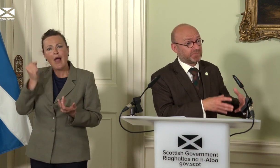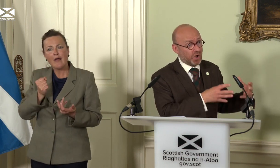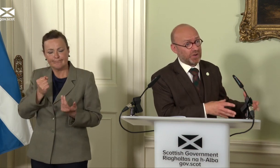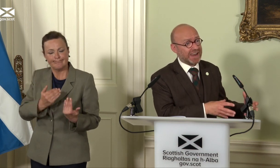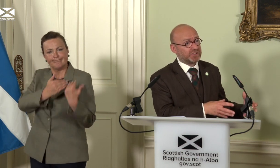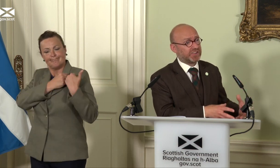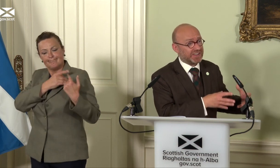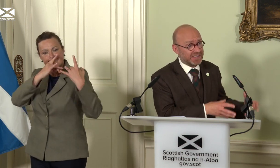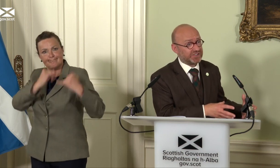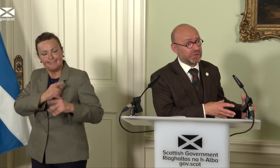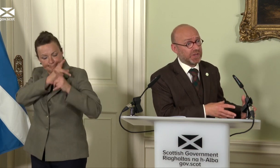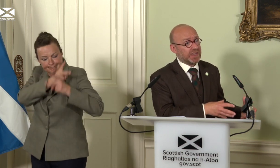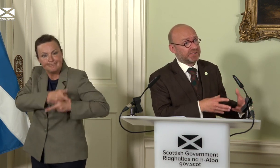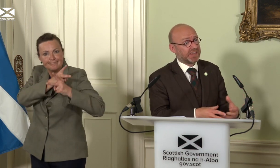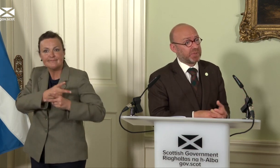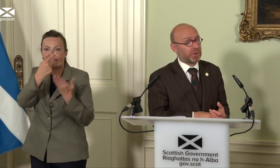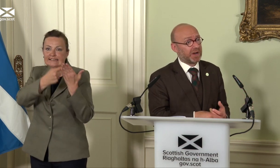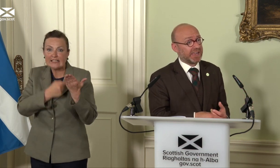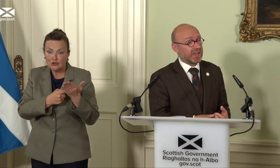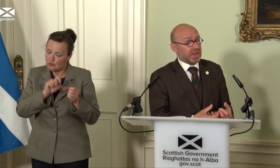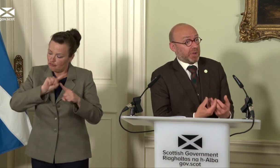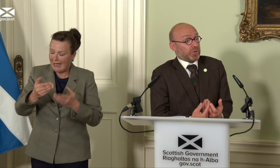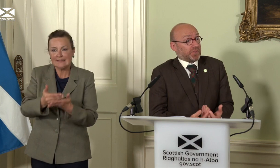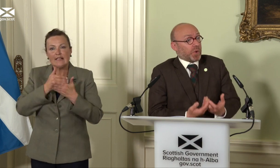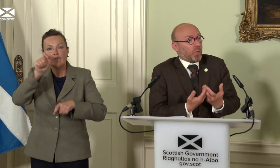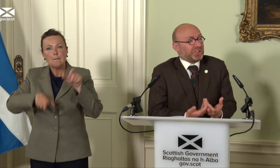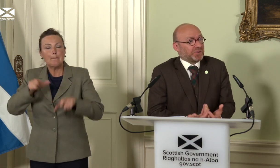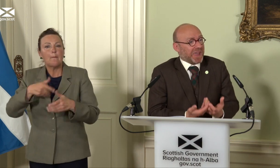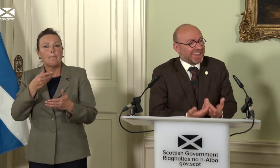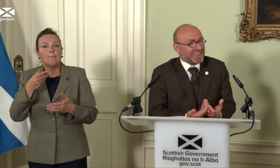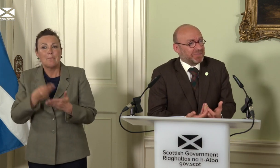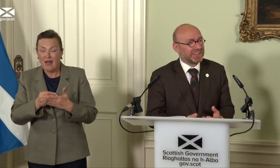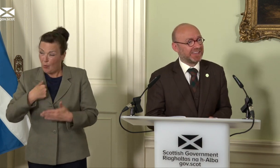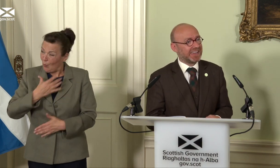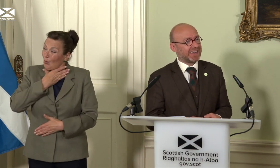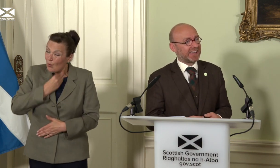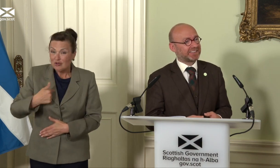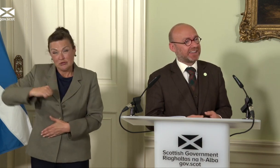on energy that it needs to to save people money – powers that we wish we had the ability to exercise